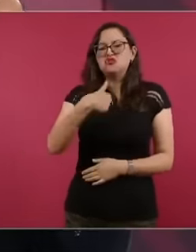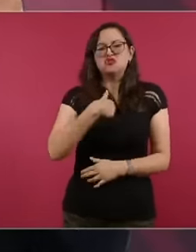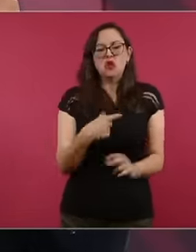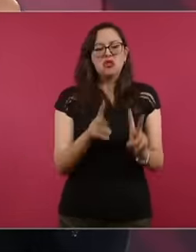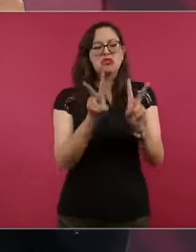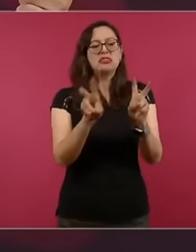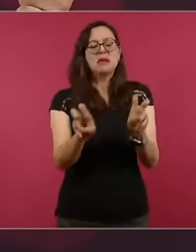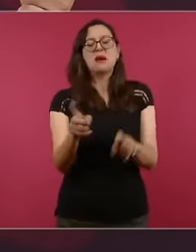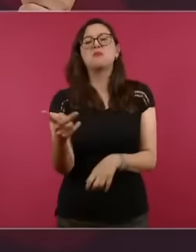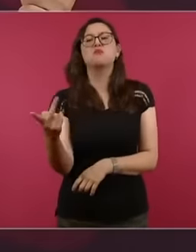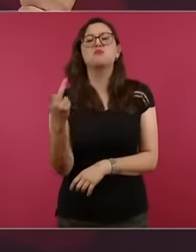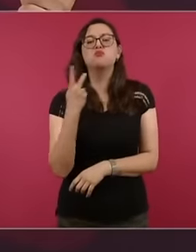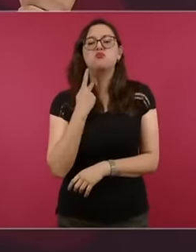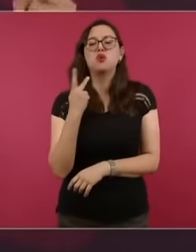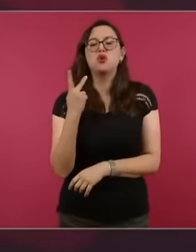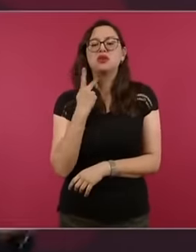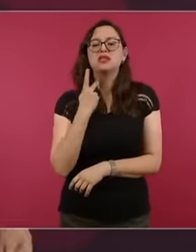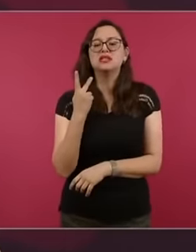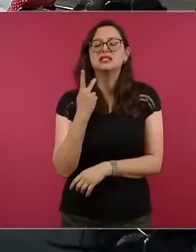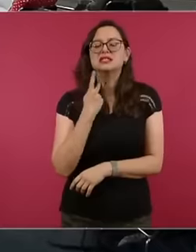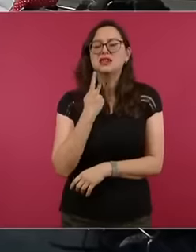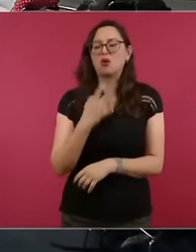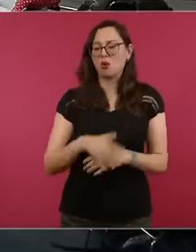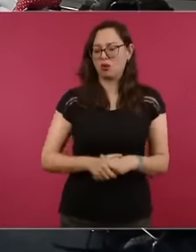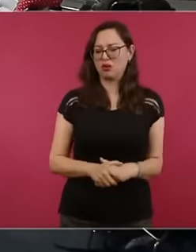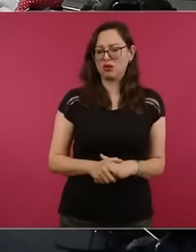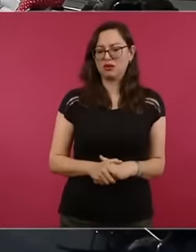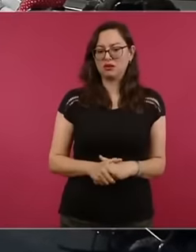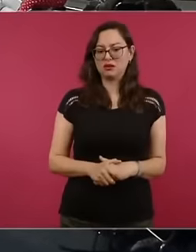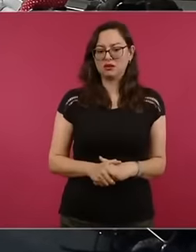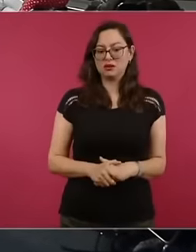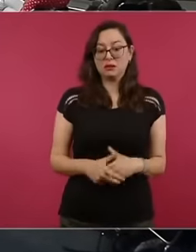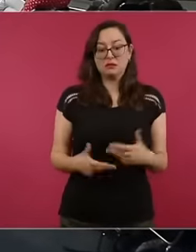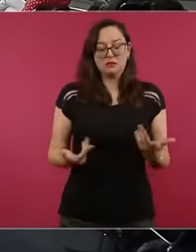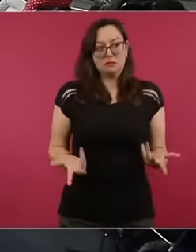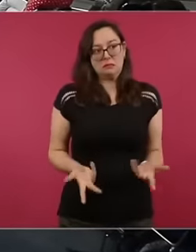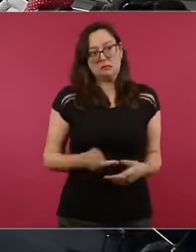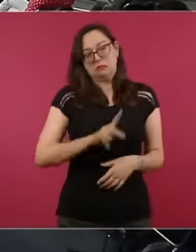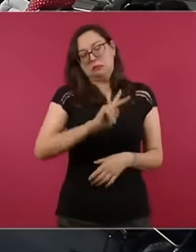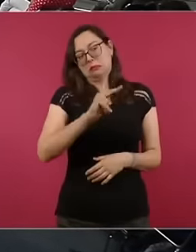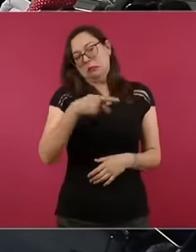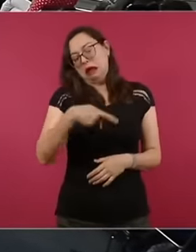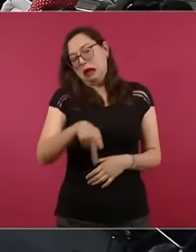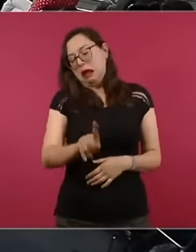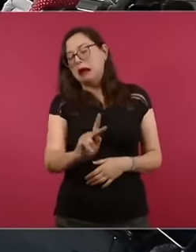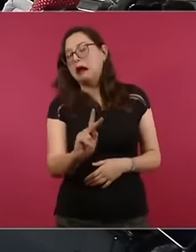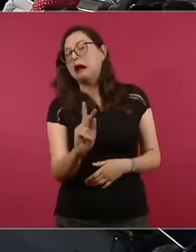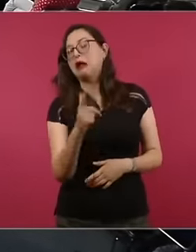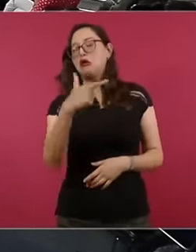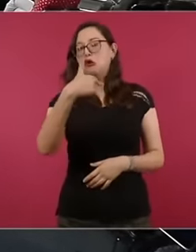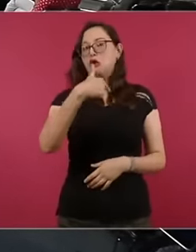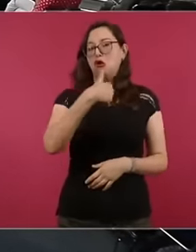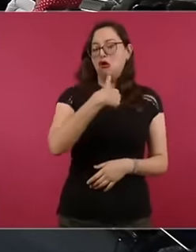a bit of reference to statements that should be avoided, so calling for difference